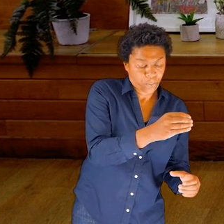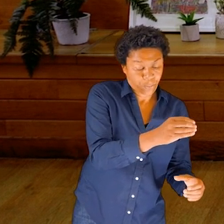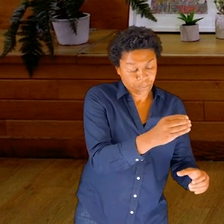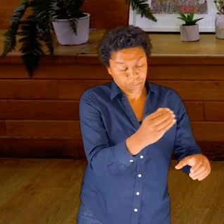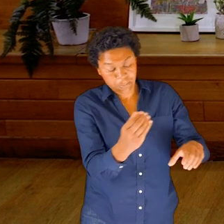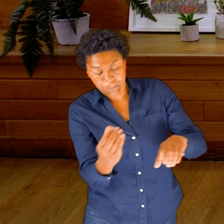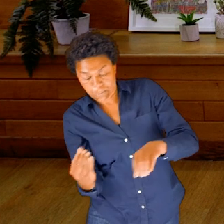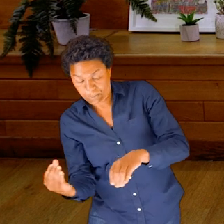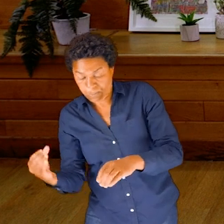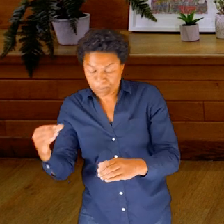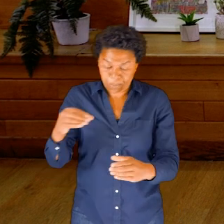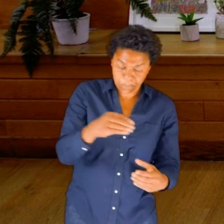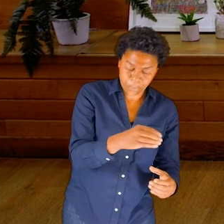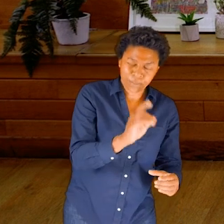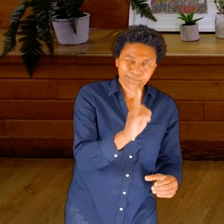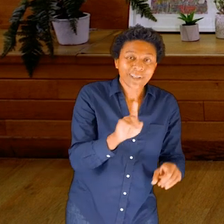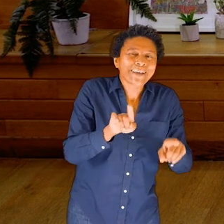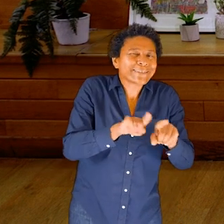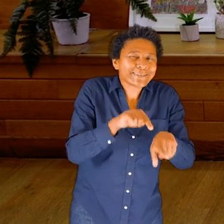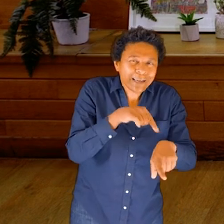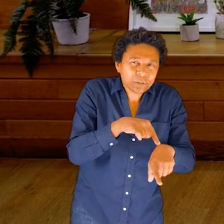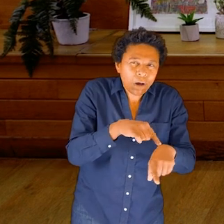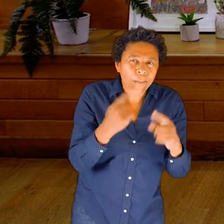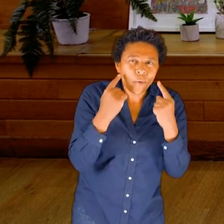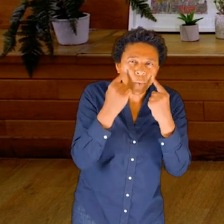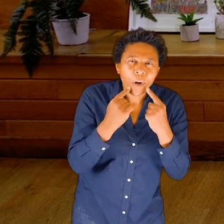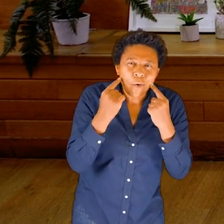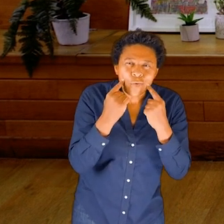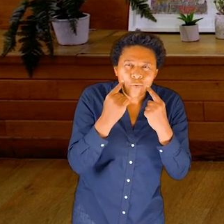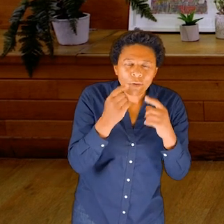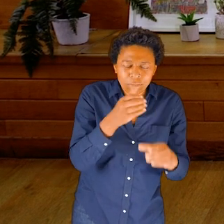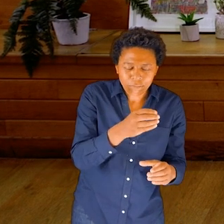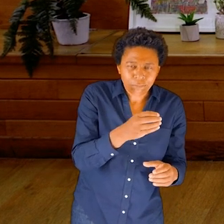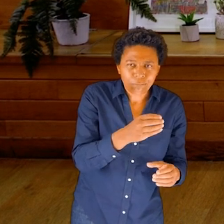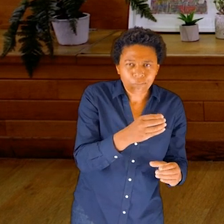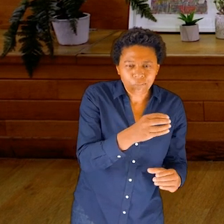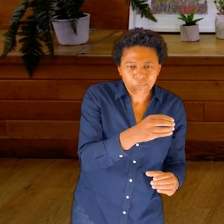container of your mouth and see if you can feel the water shift;